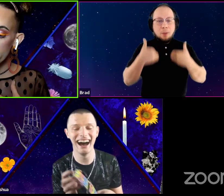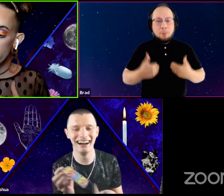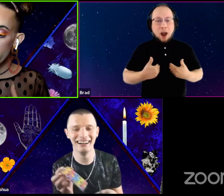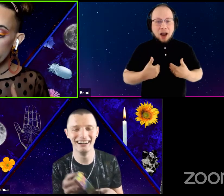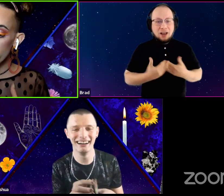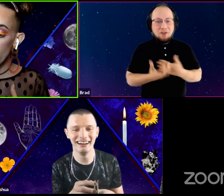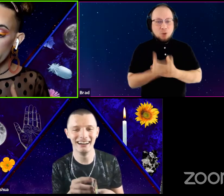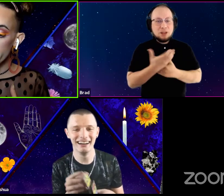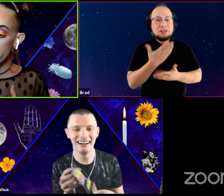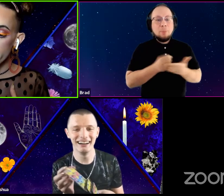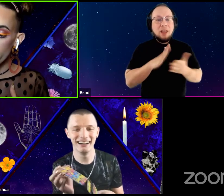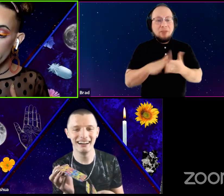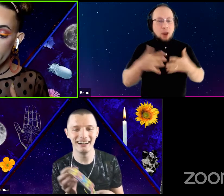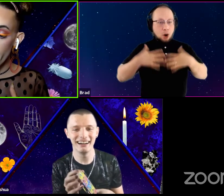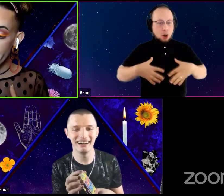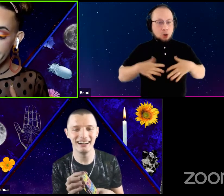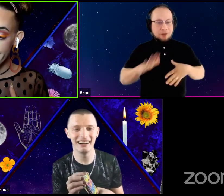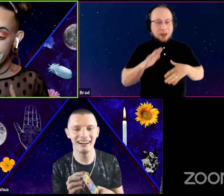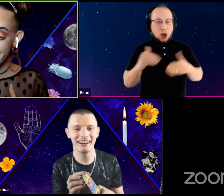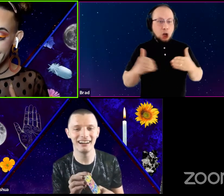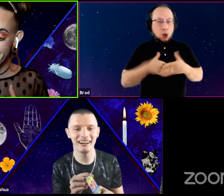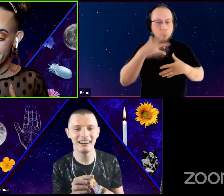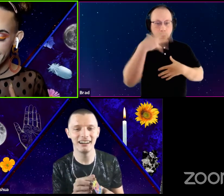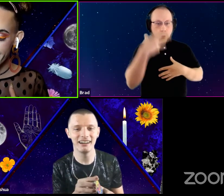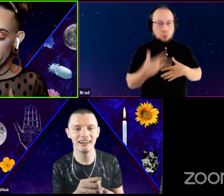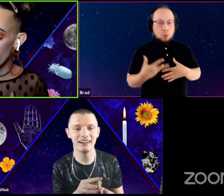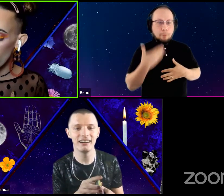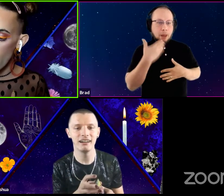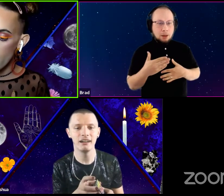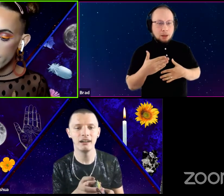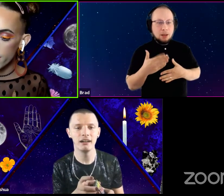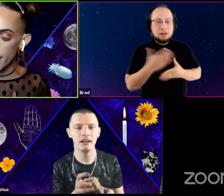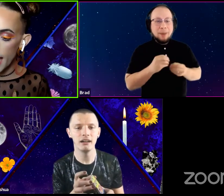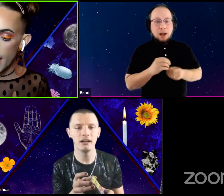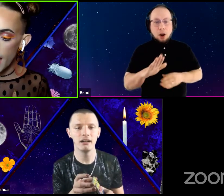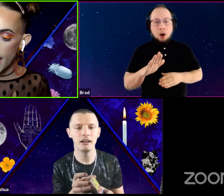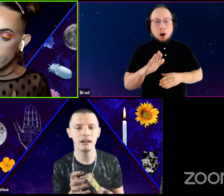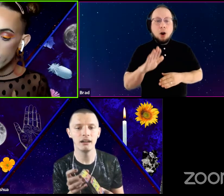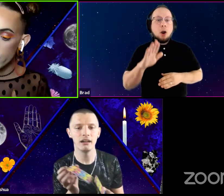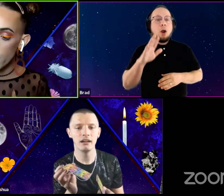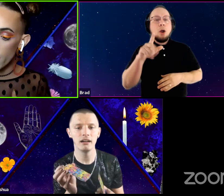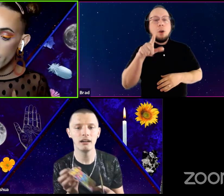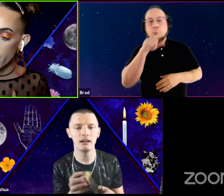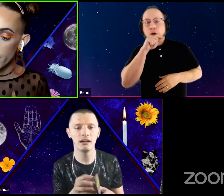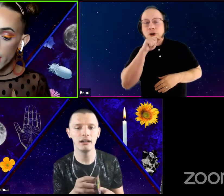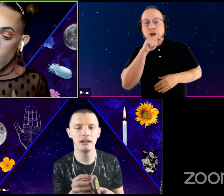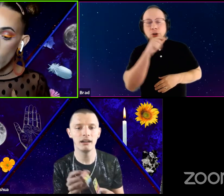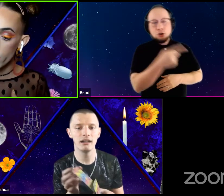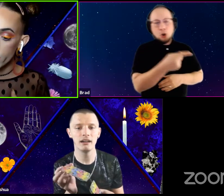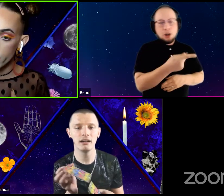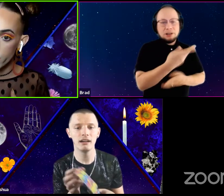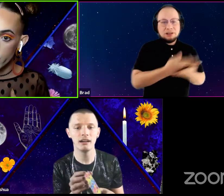some in their garments, though new fangled ill, some in their hawks and hounds, some in their horse.